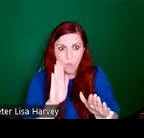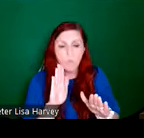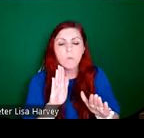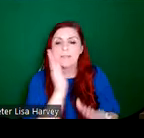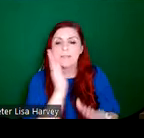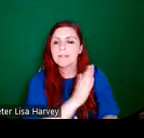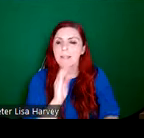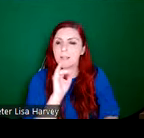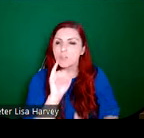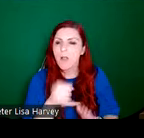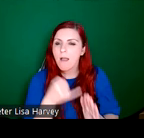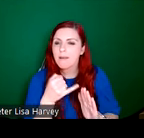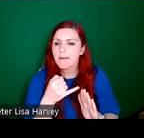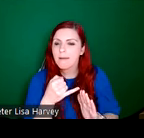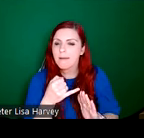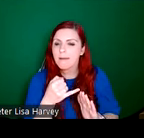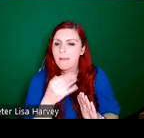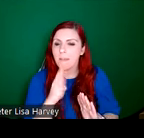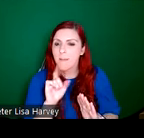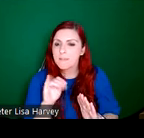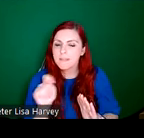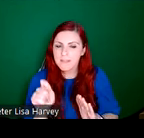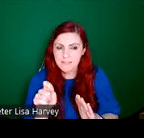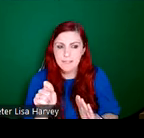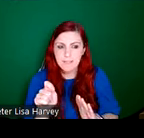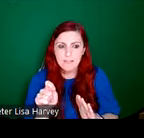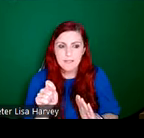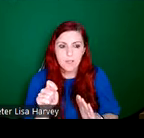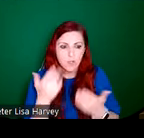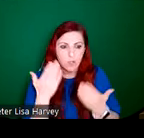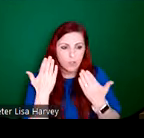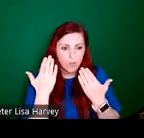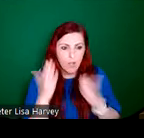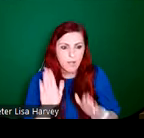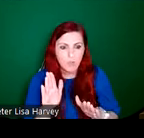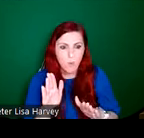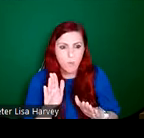base of the design is very, very much shows a strong debt to the Italian